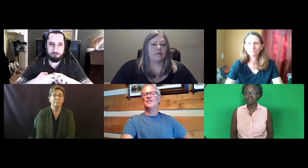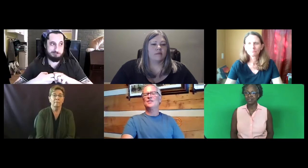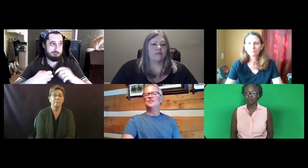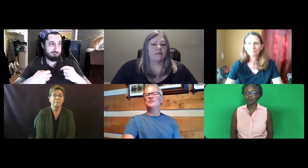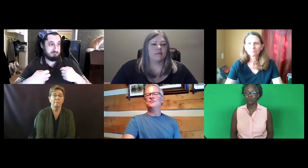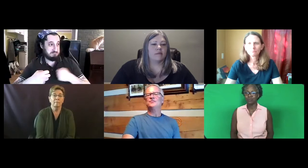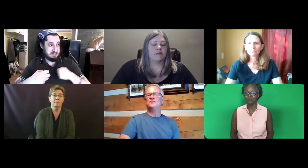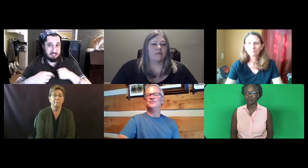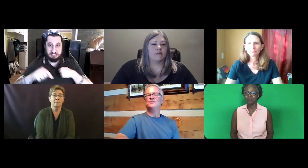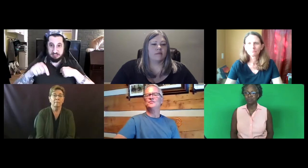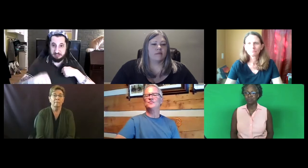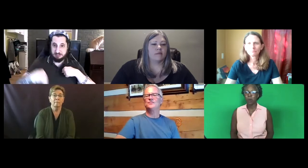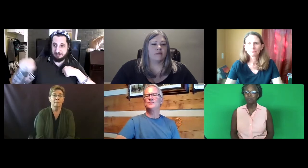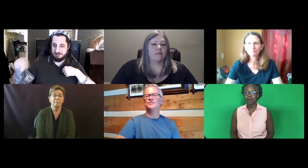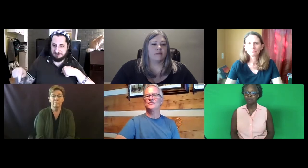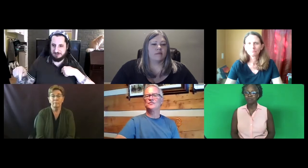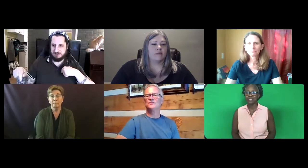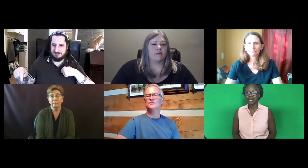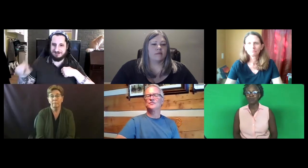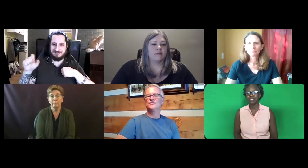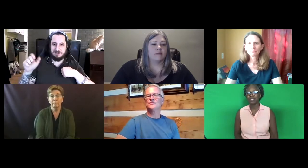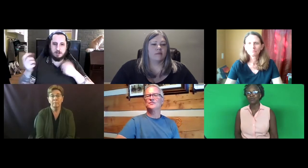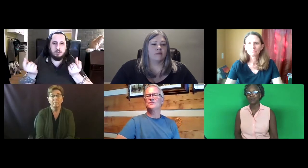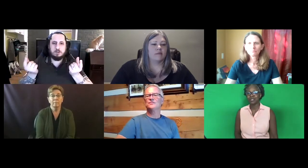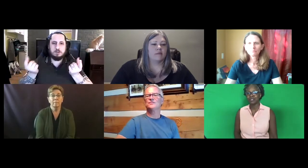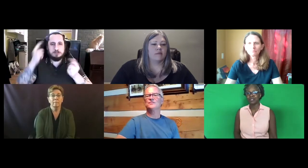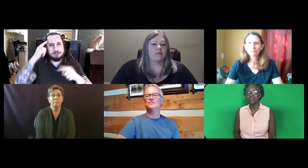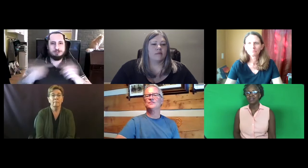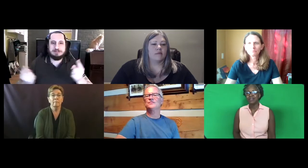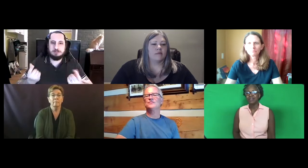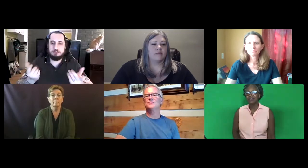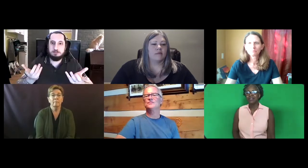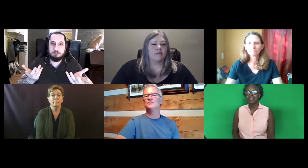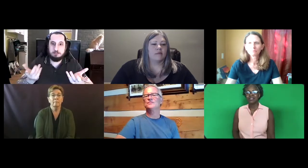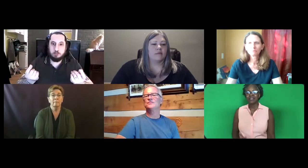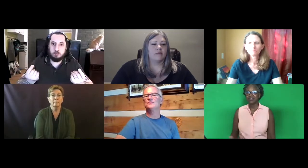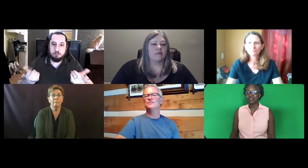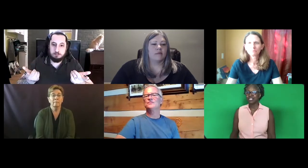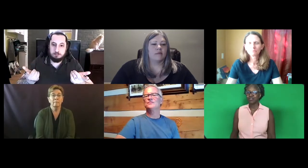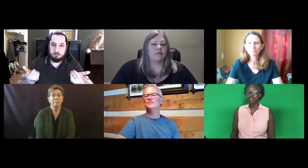But one problem that we see with this is that there are disagreements.